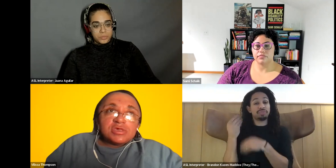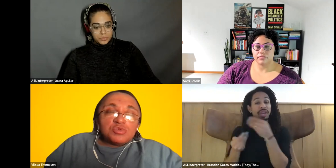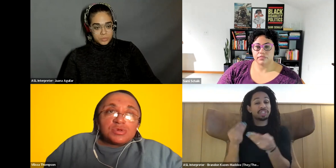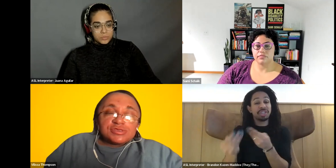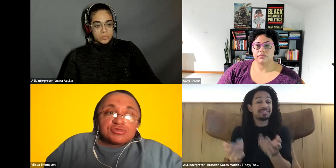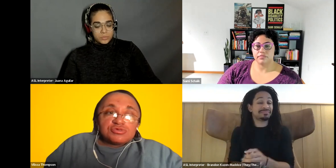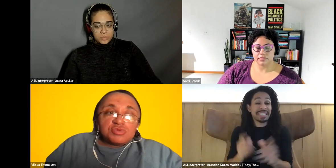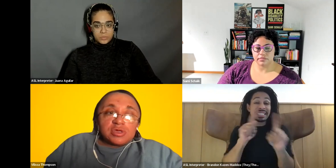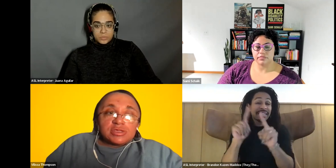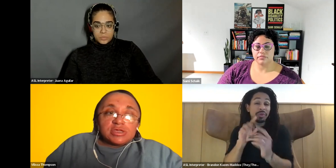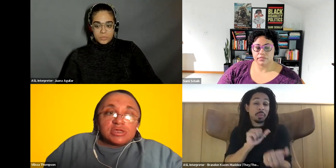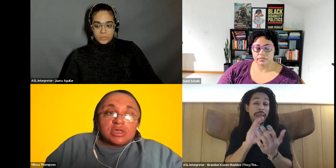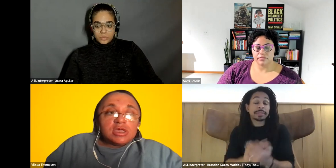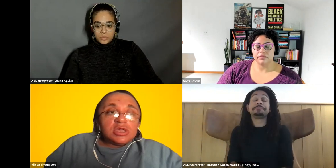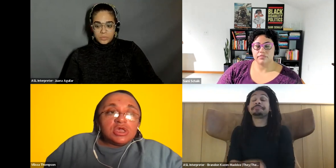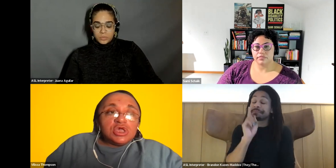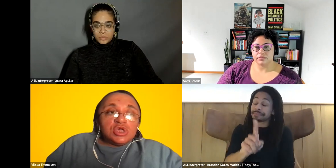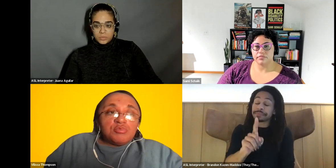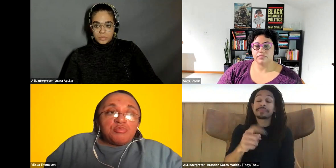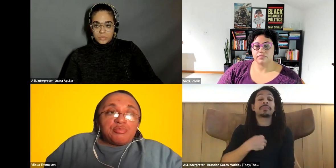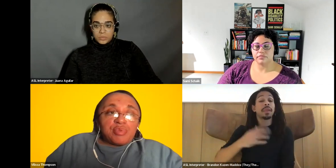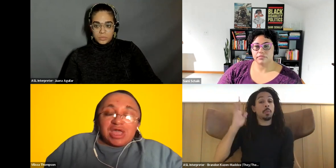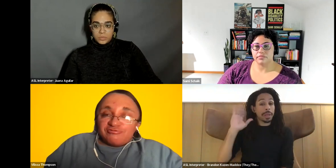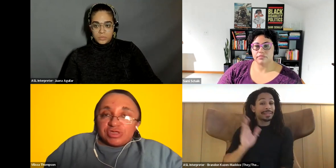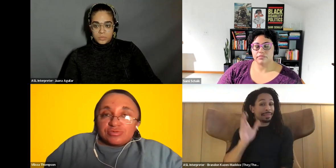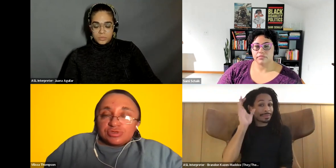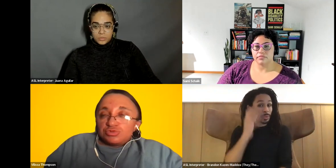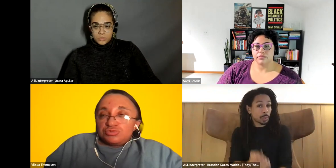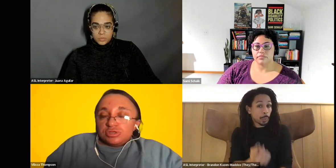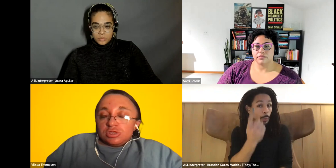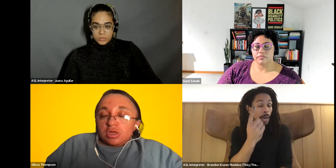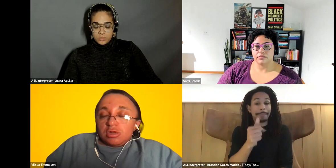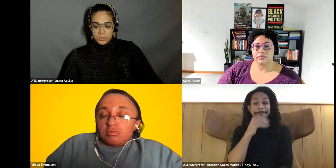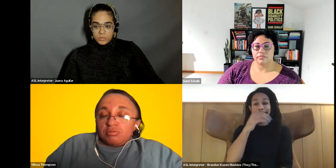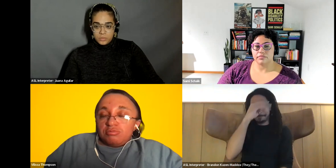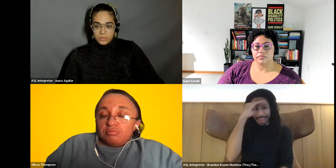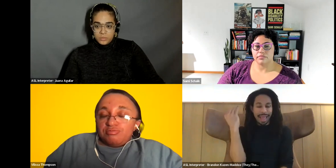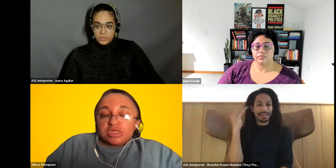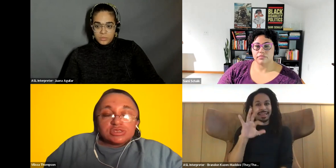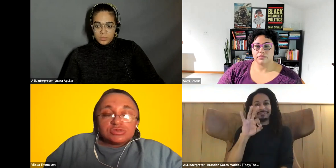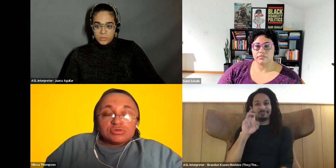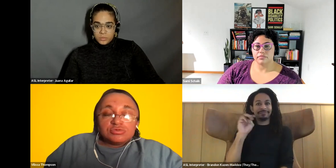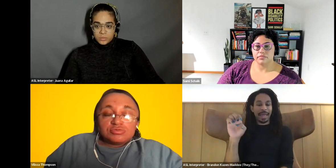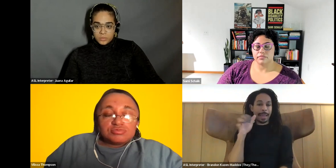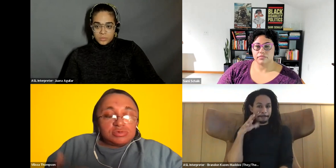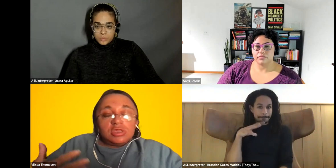Vilissa Thompson: we're listening to one of the Vilissa Thompson: black fans who's big into